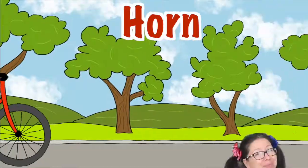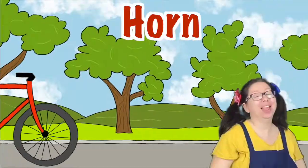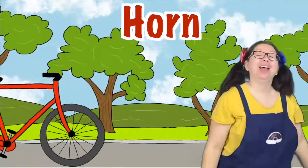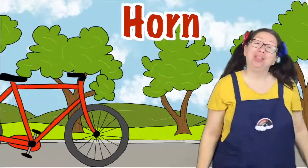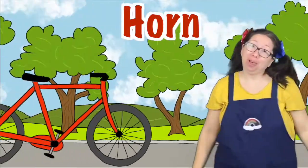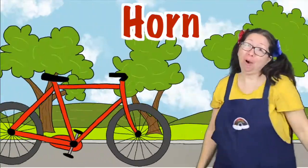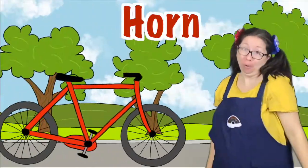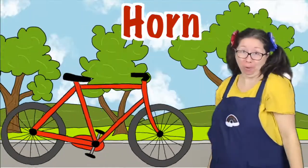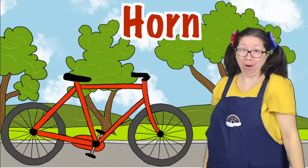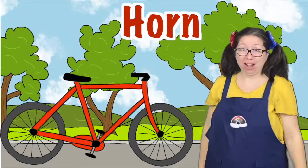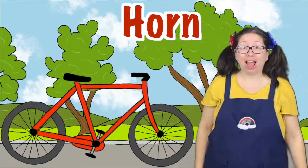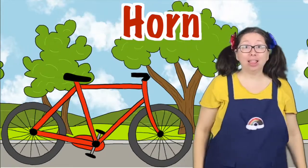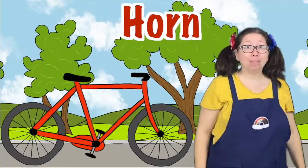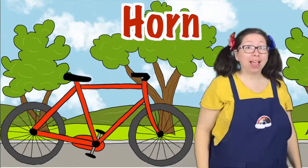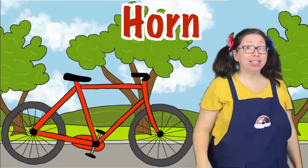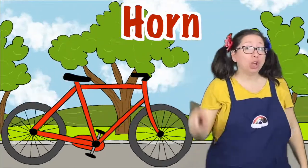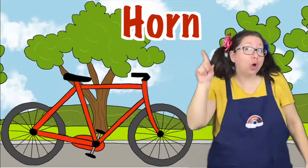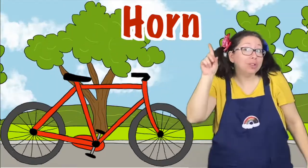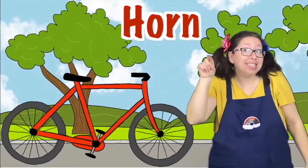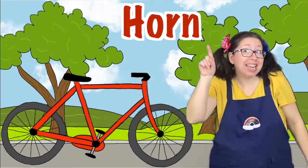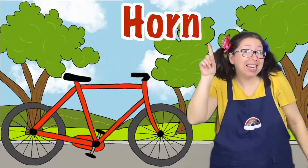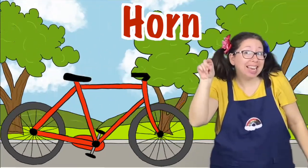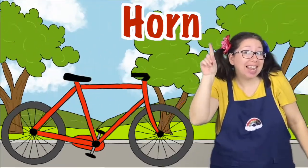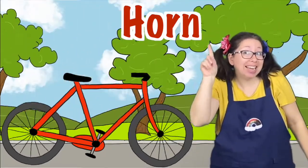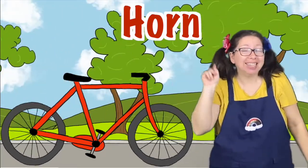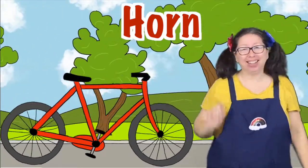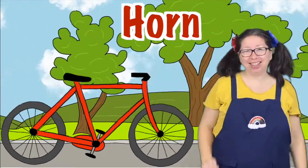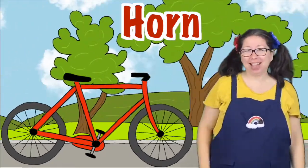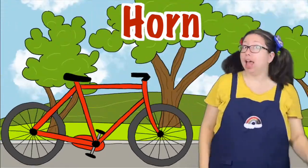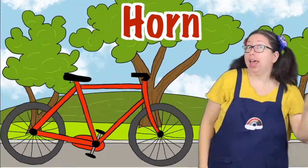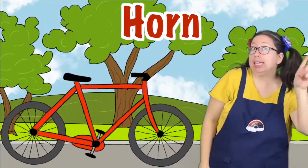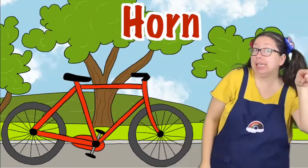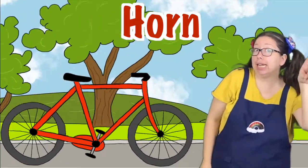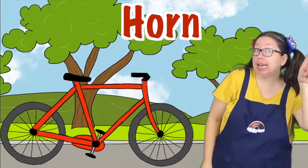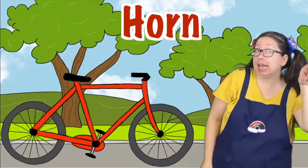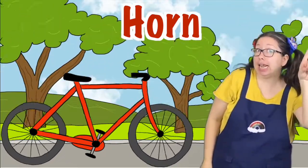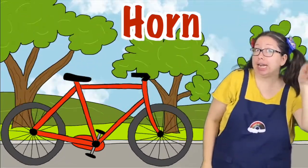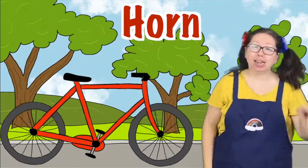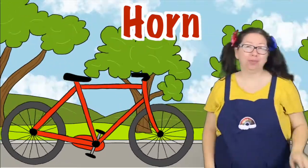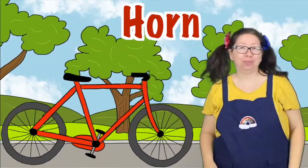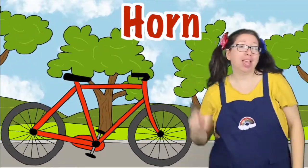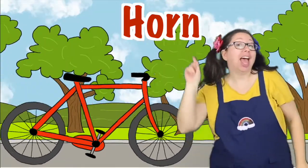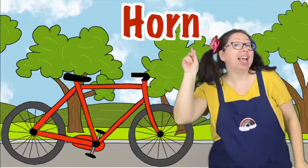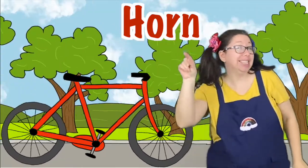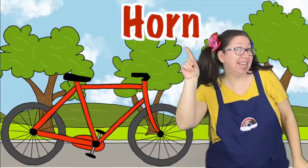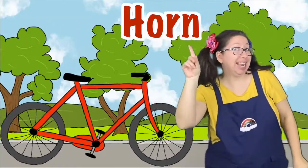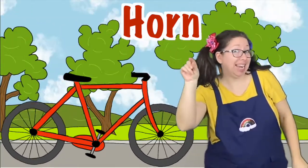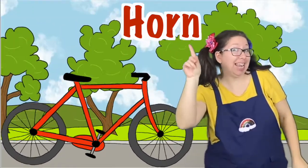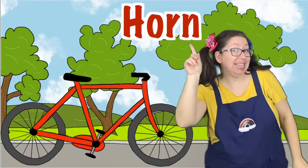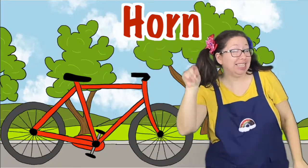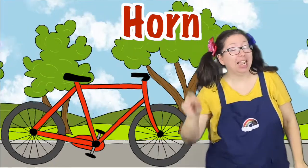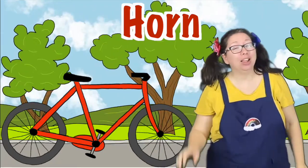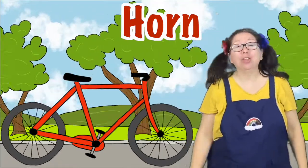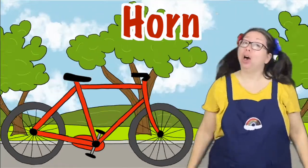The horn on the Bike Goes ding ding ding Ding ding ding Ding ding ding